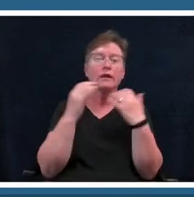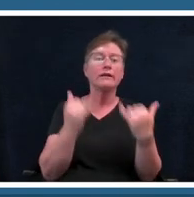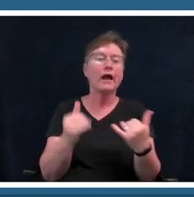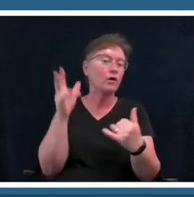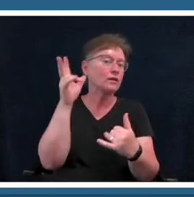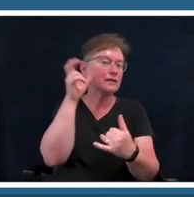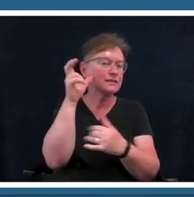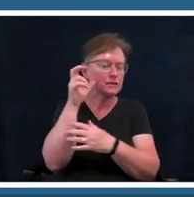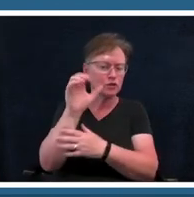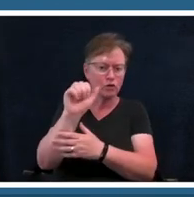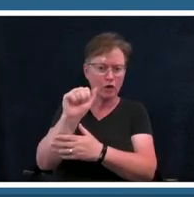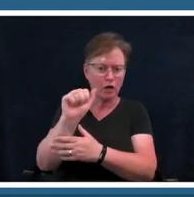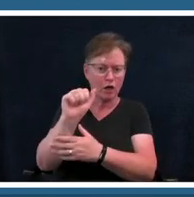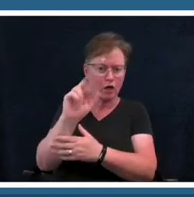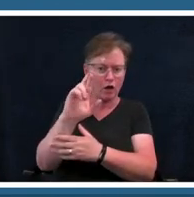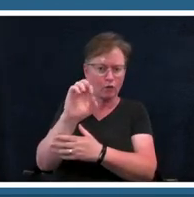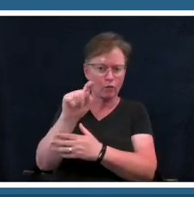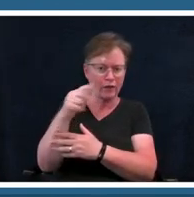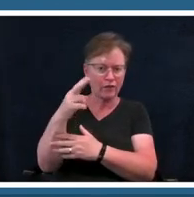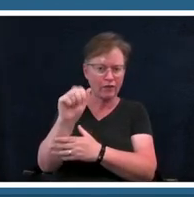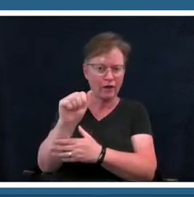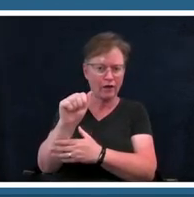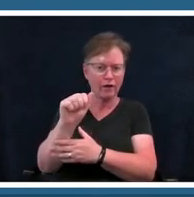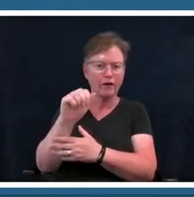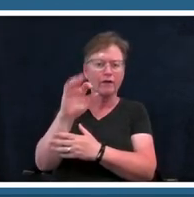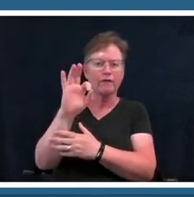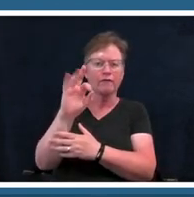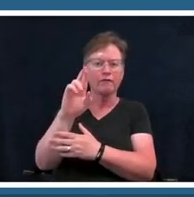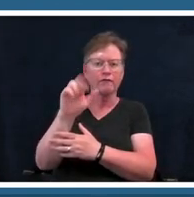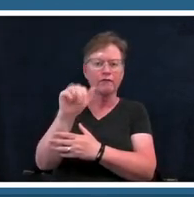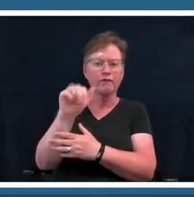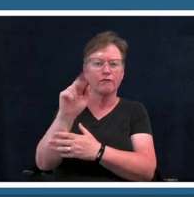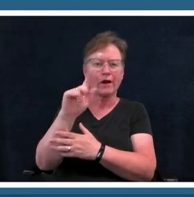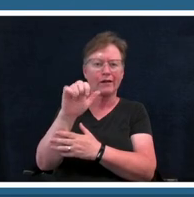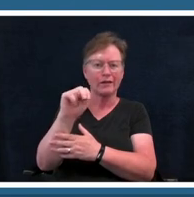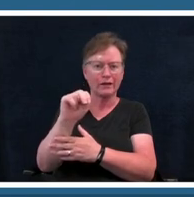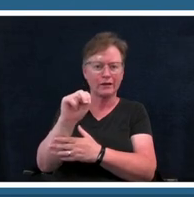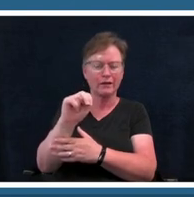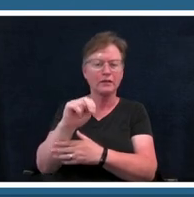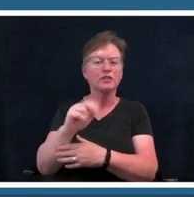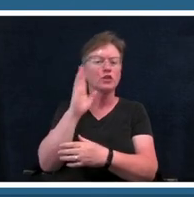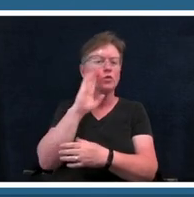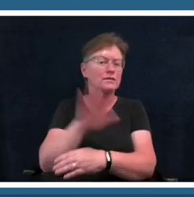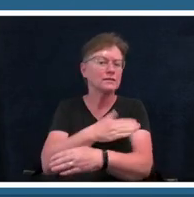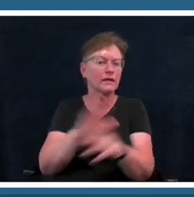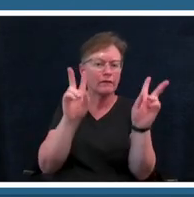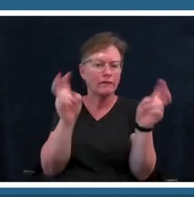she's going to be singing hello sunshine and let's try to see if we can hear some